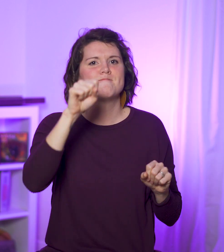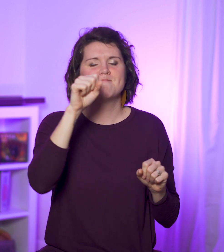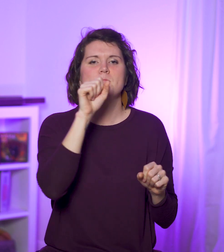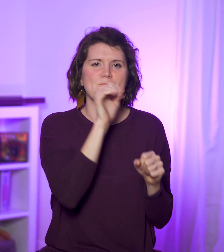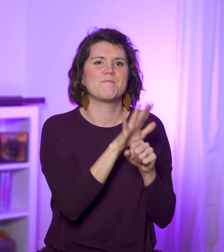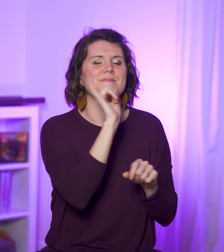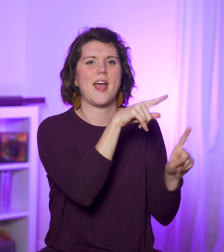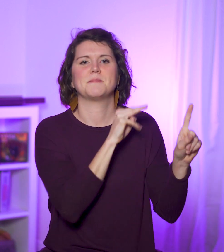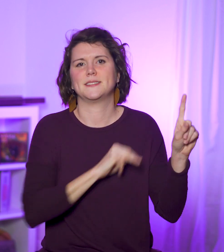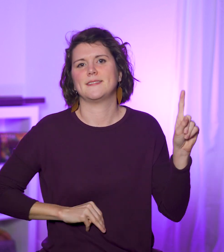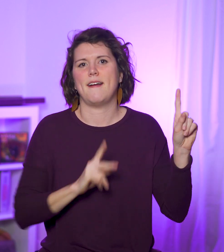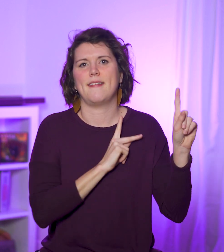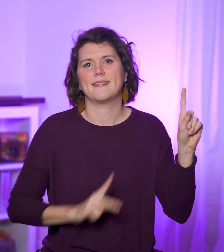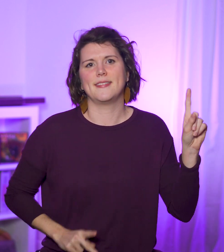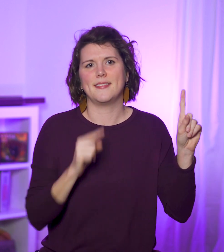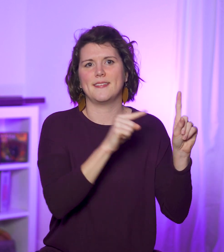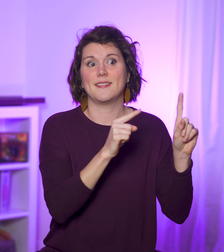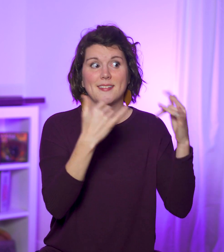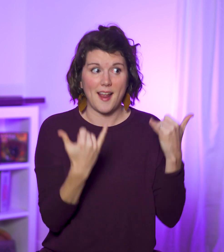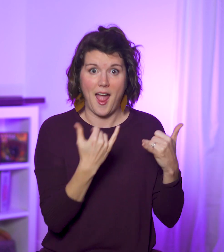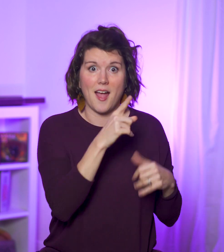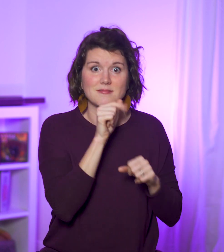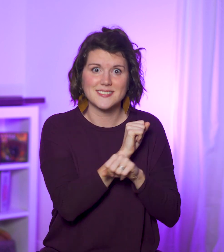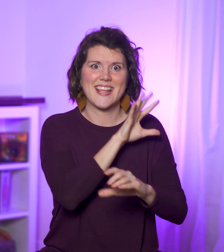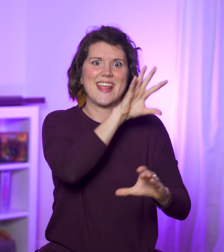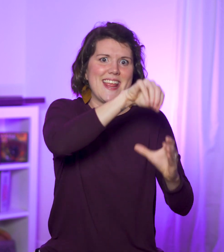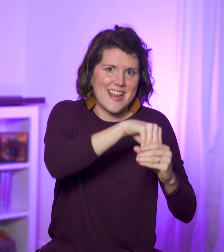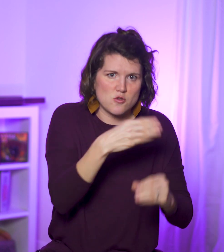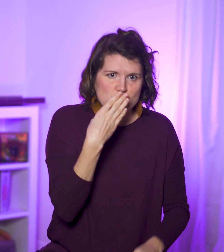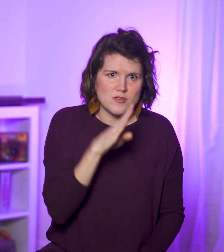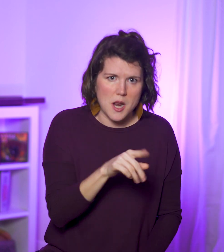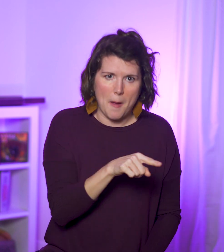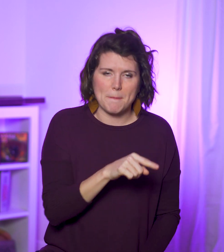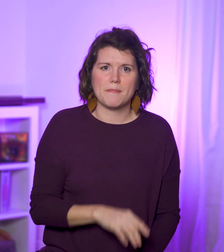and approve of Him as the Messiah King. Then He lives in Jerusalem,